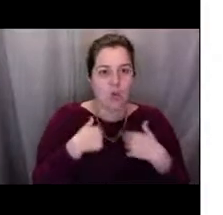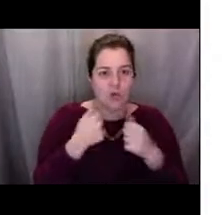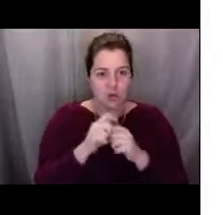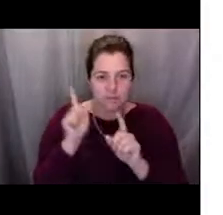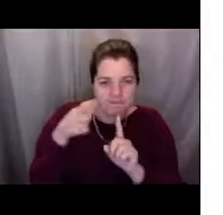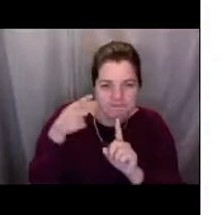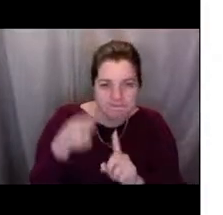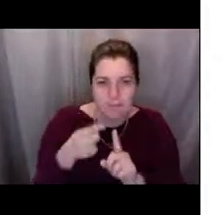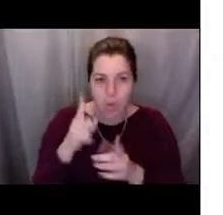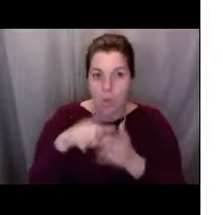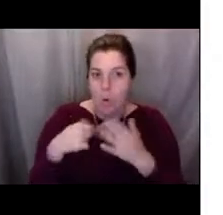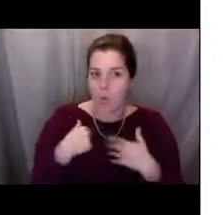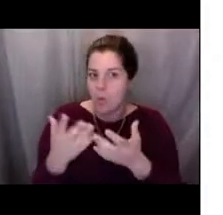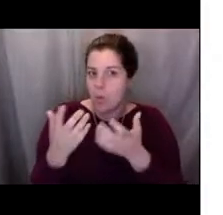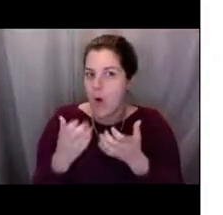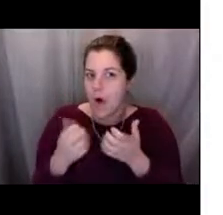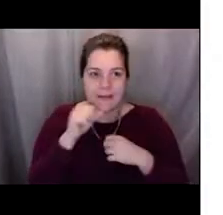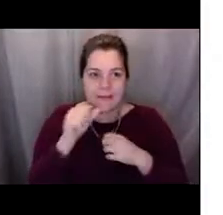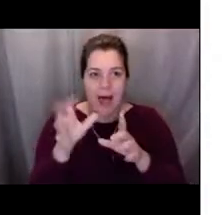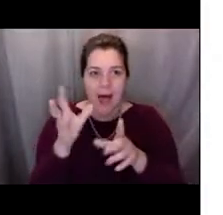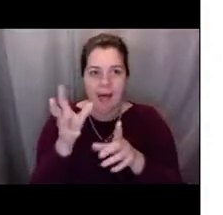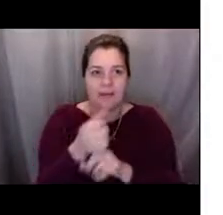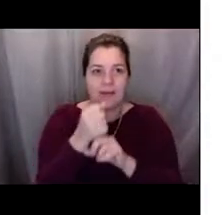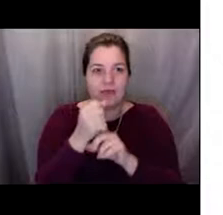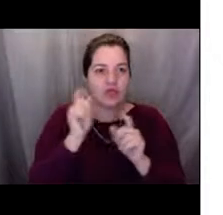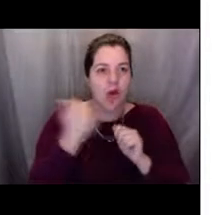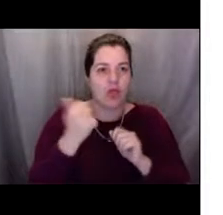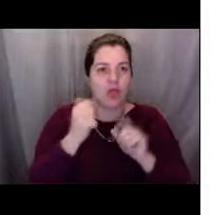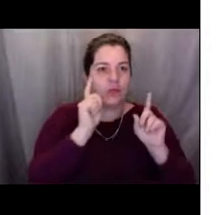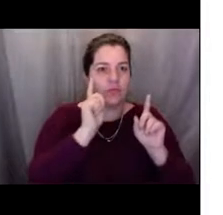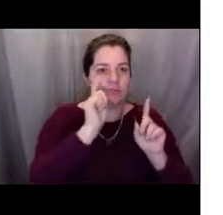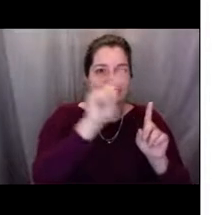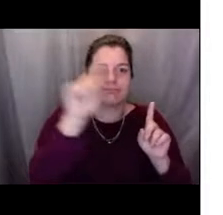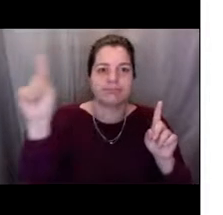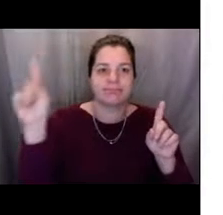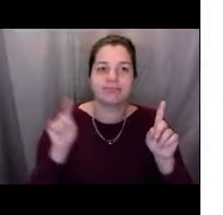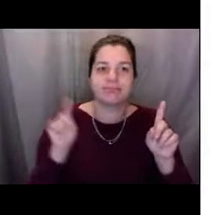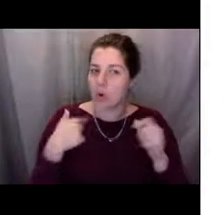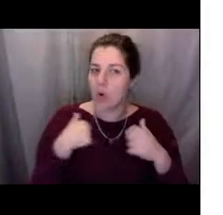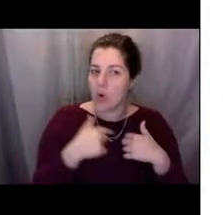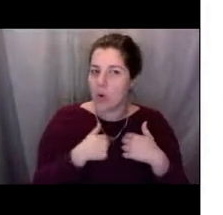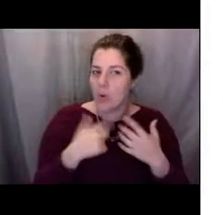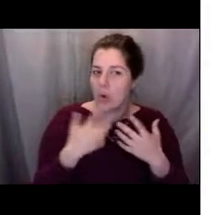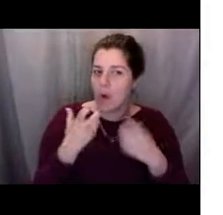We did have a question from Adrian who wanted to know what would happen to that area